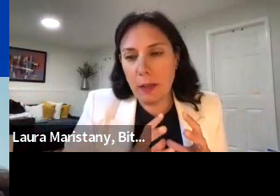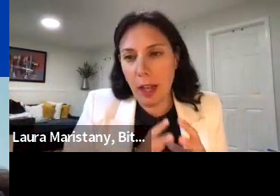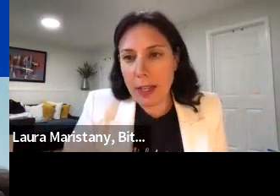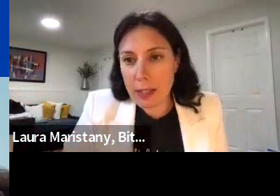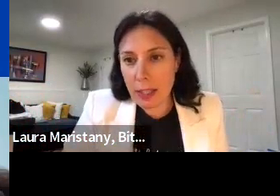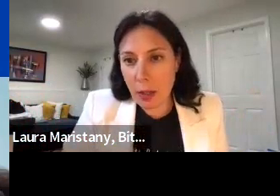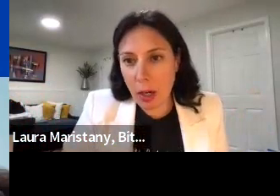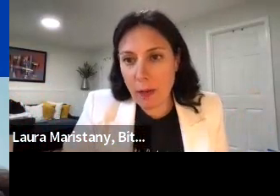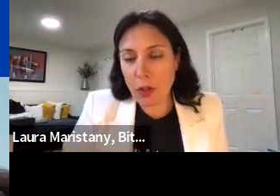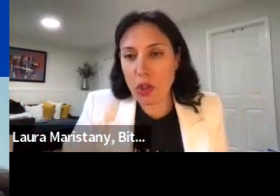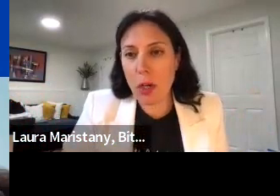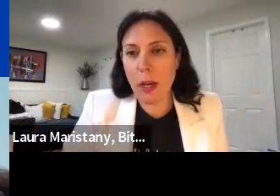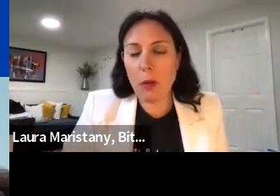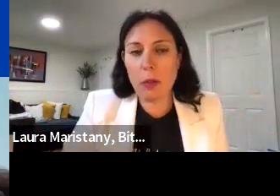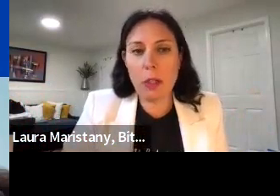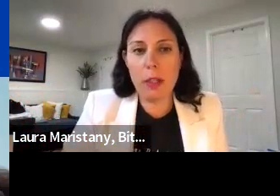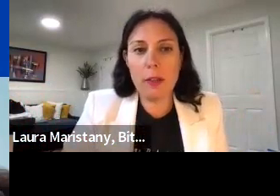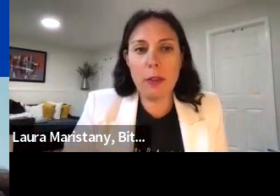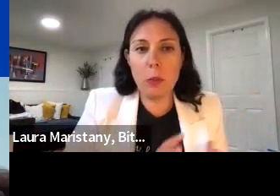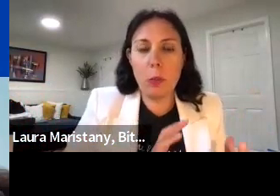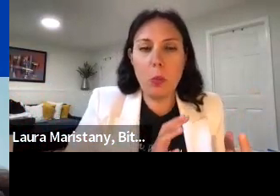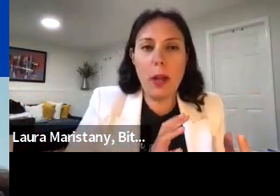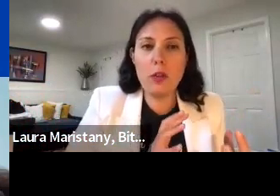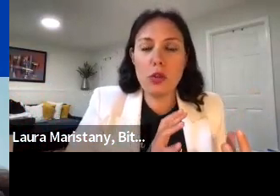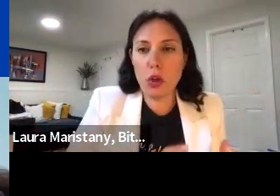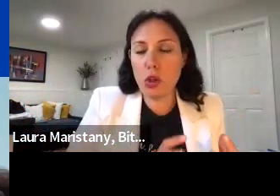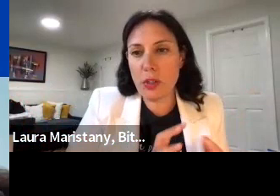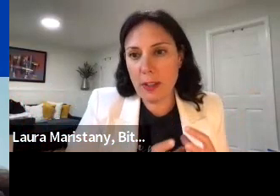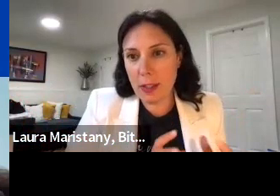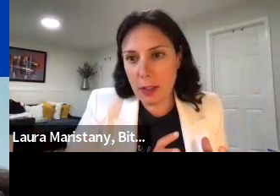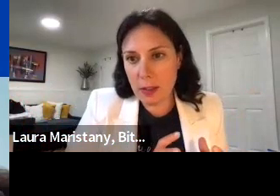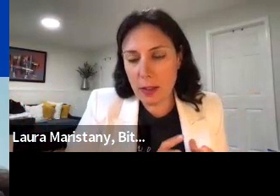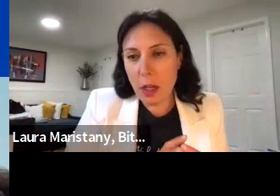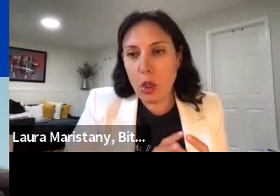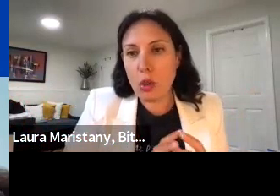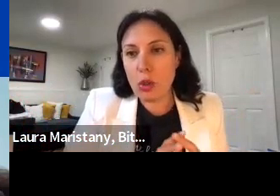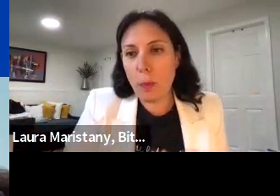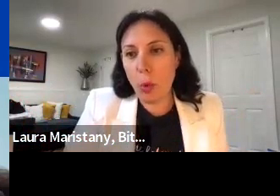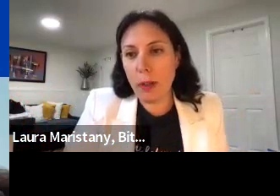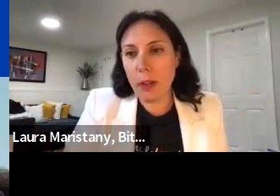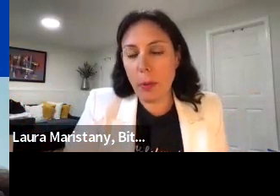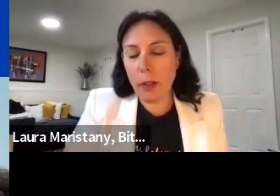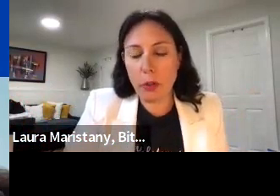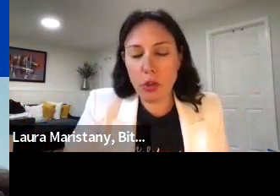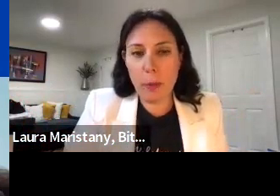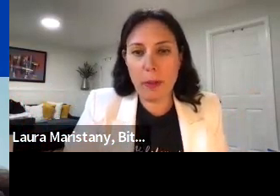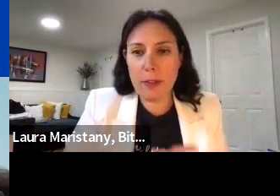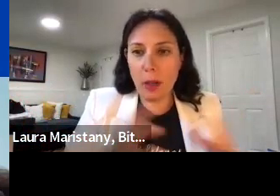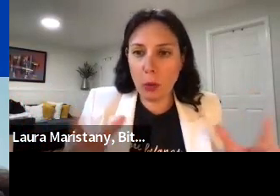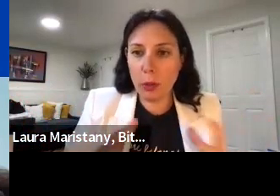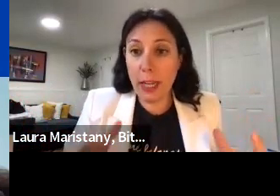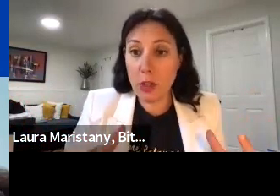see a lot of energy around is what structures exist to support the partnership and stakeholder